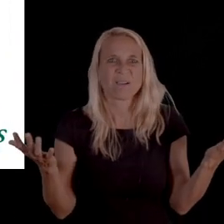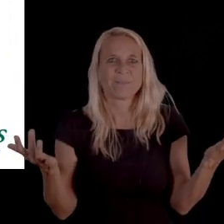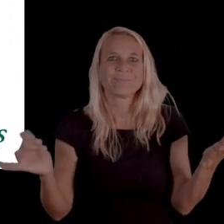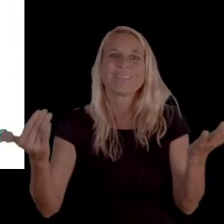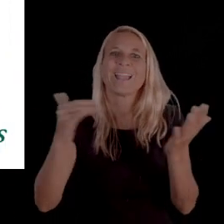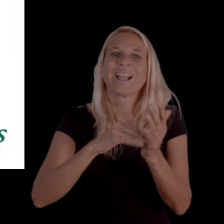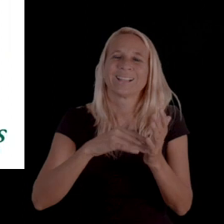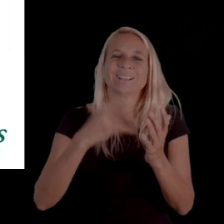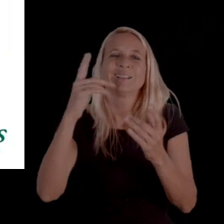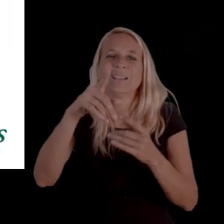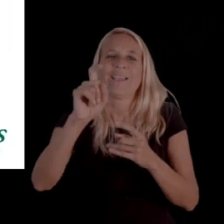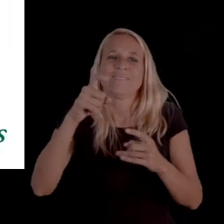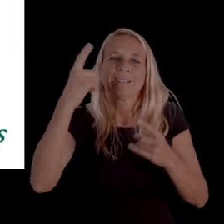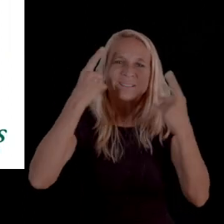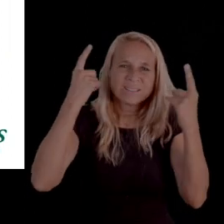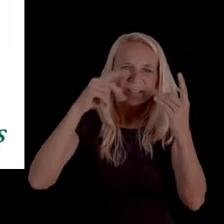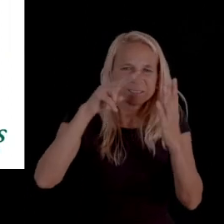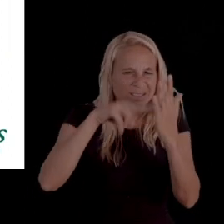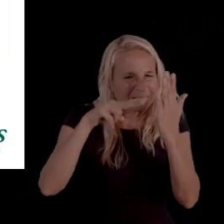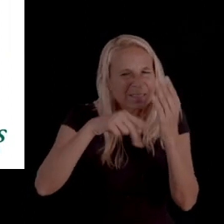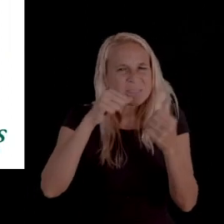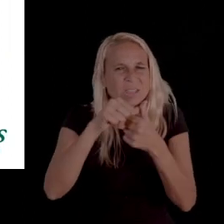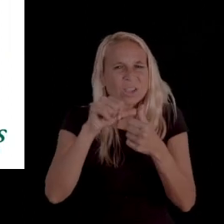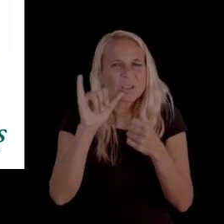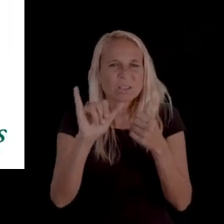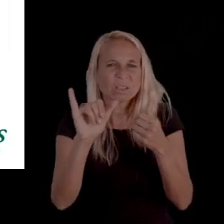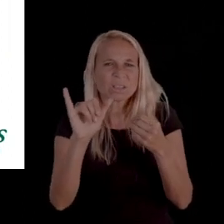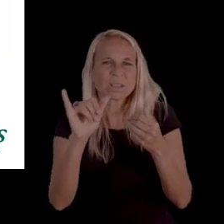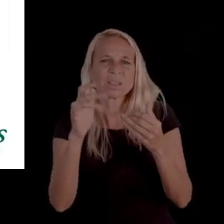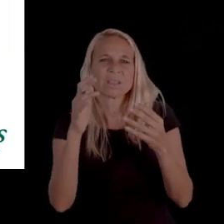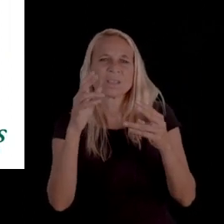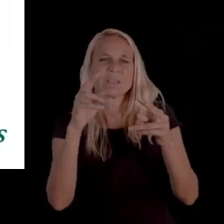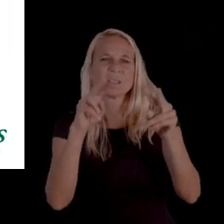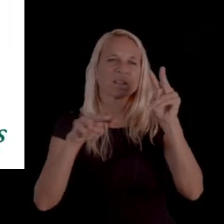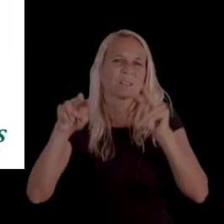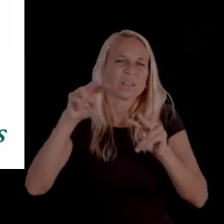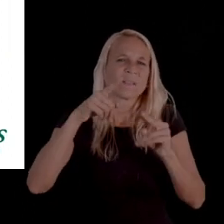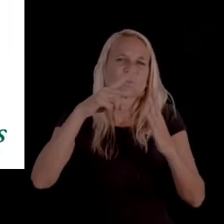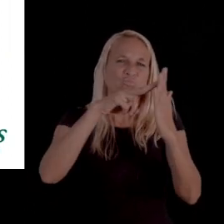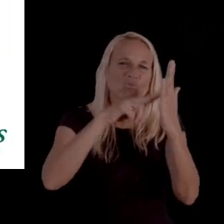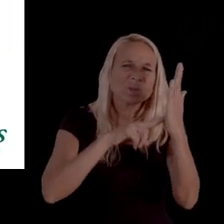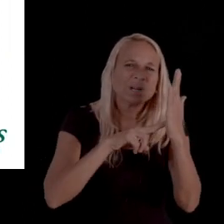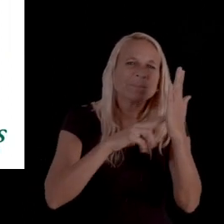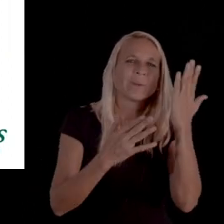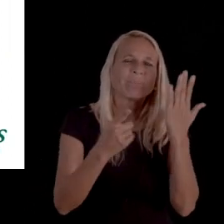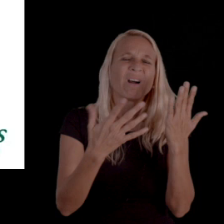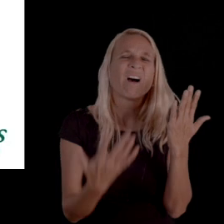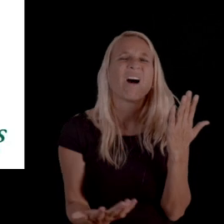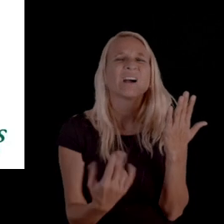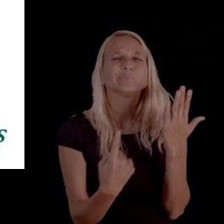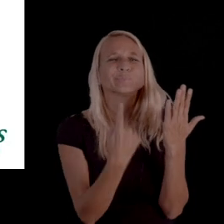So, again, just something to kind of consider when looking at these letters is you might have to read and you might be disappointed